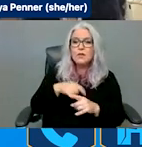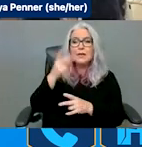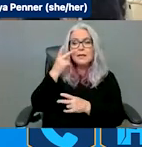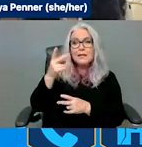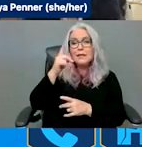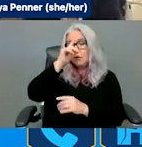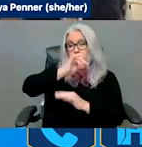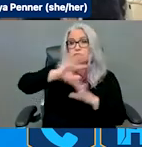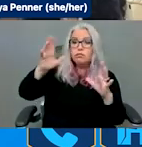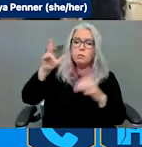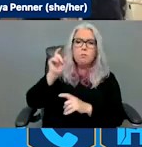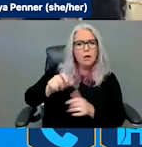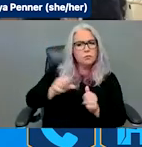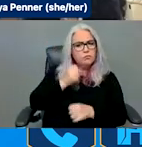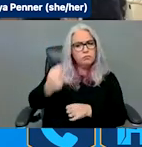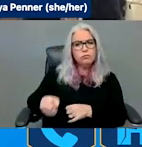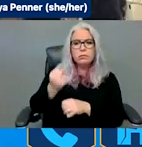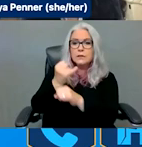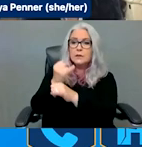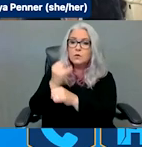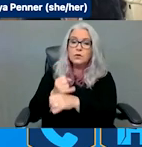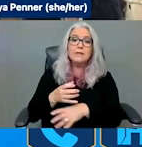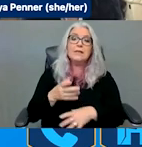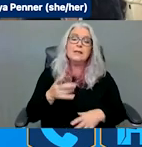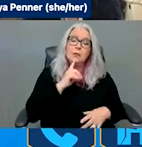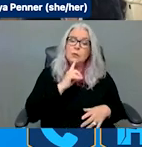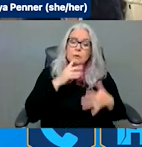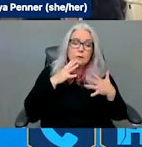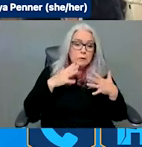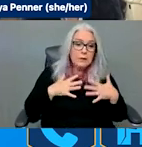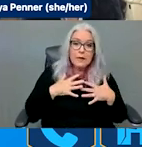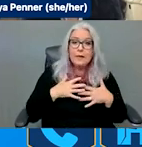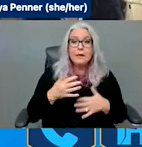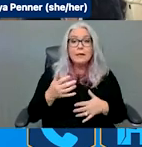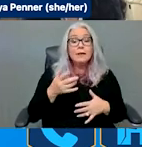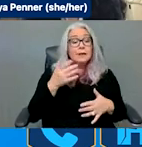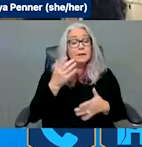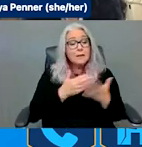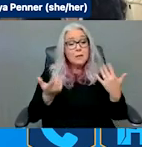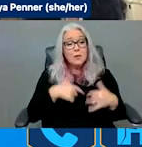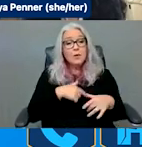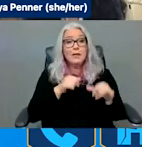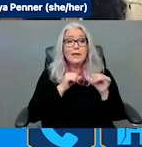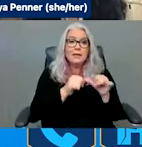unfortunate as we see and something we continue to push back on; and why we, at The